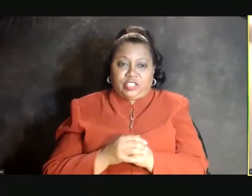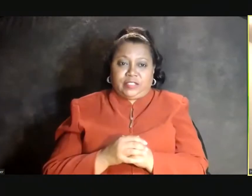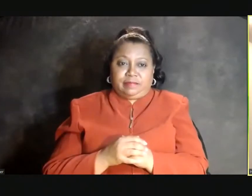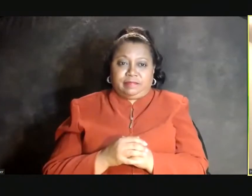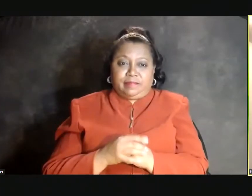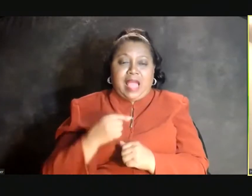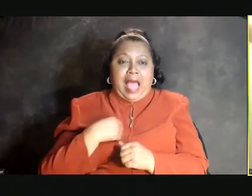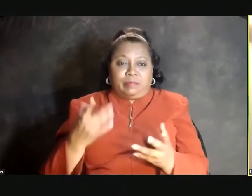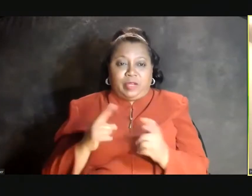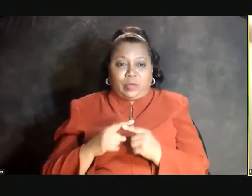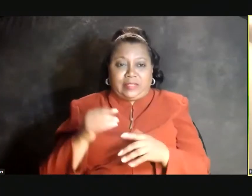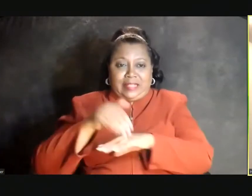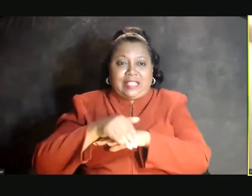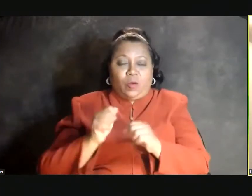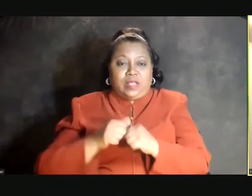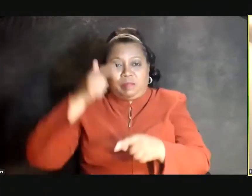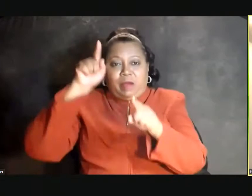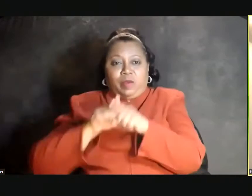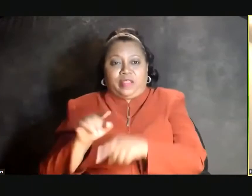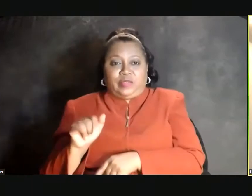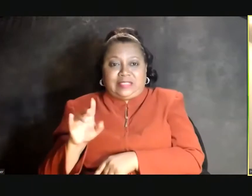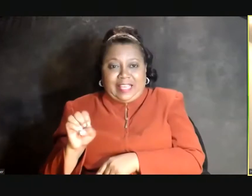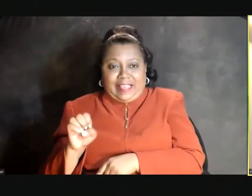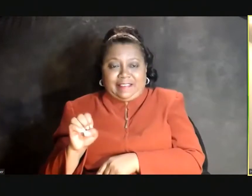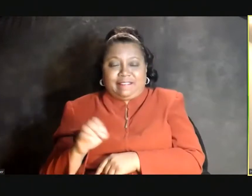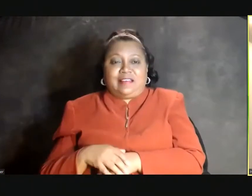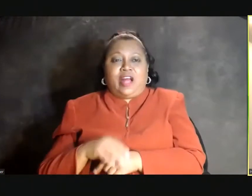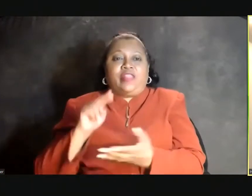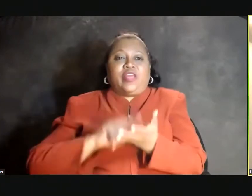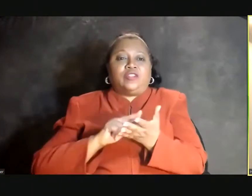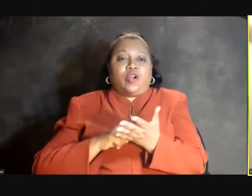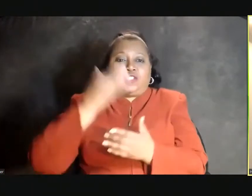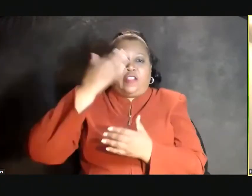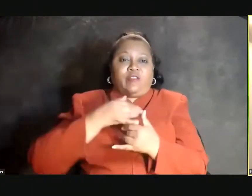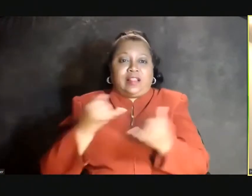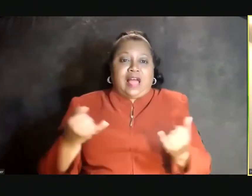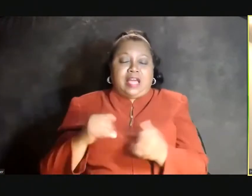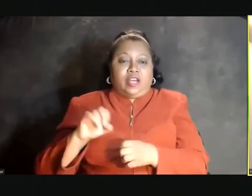I am here this evening with my brother Steve, the nurse on the front lines of the COVID epidemic,